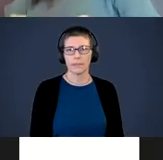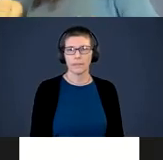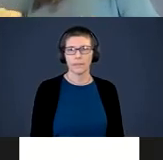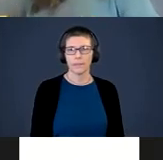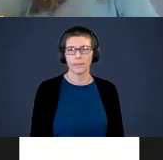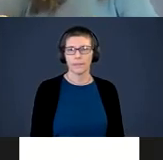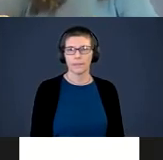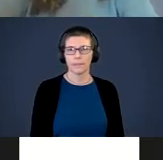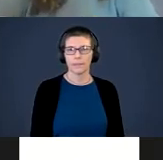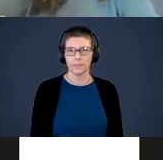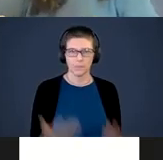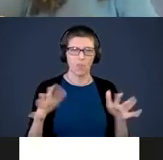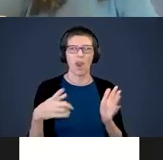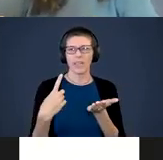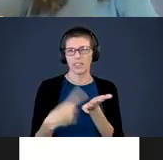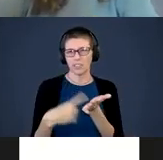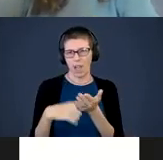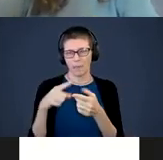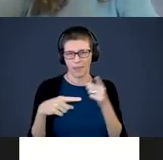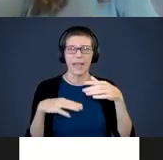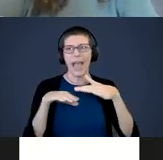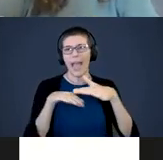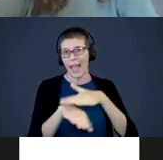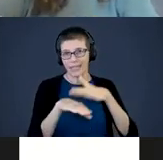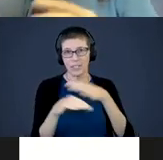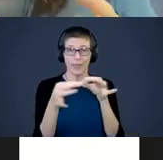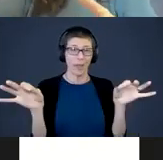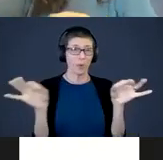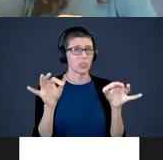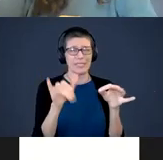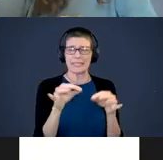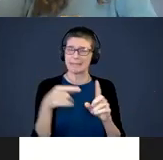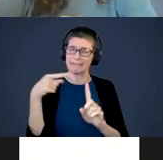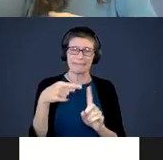We’ve already talked about this: Access to language is key. You have experiences